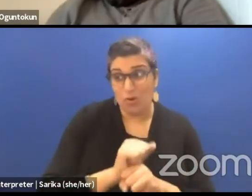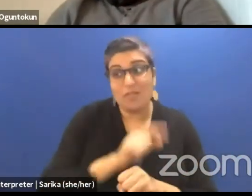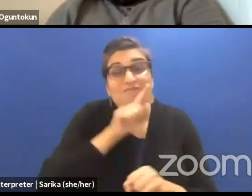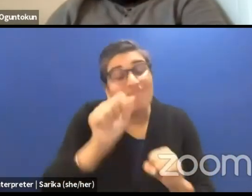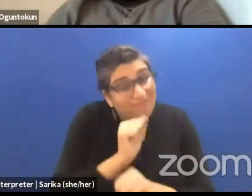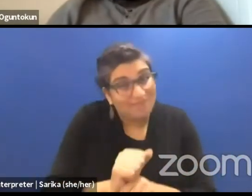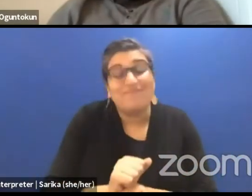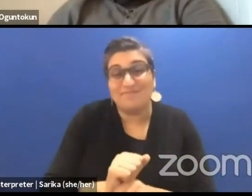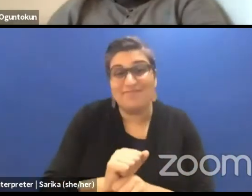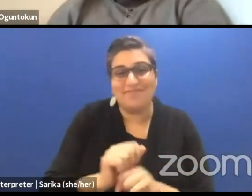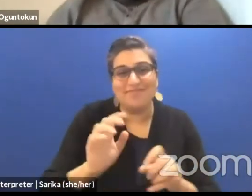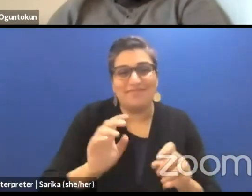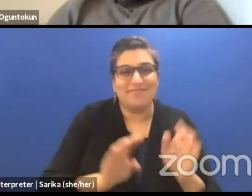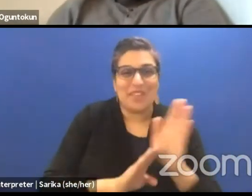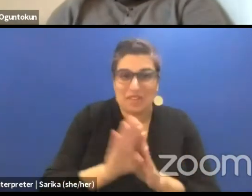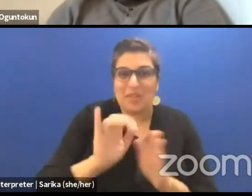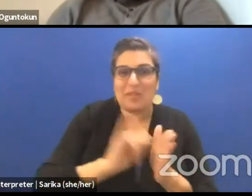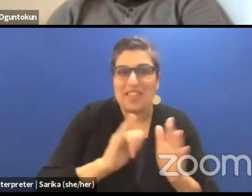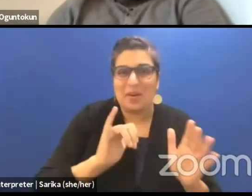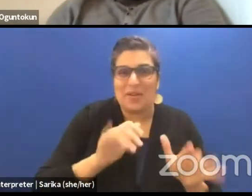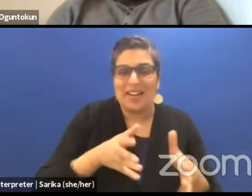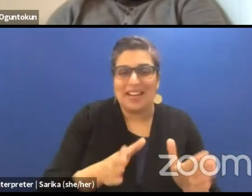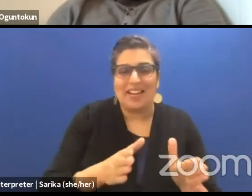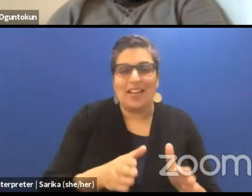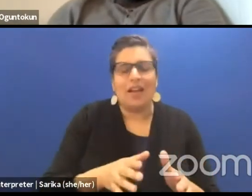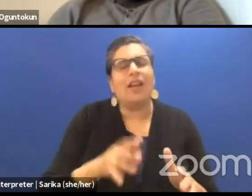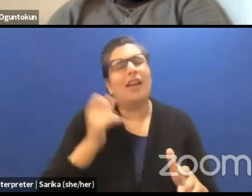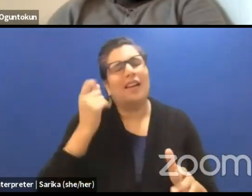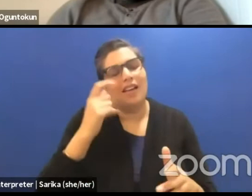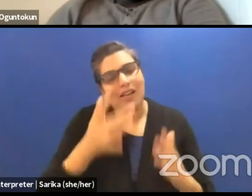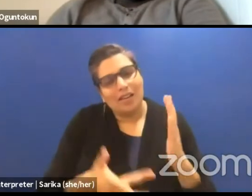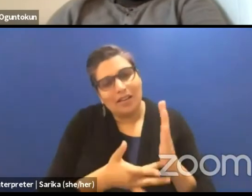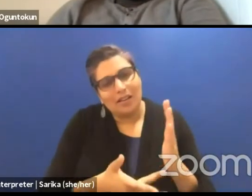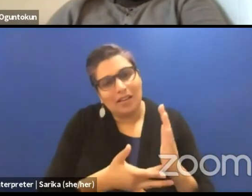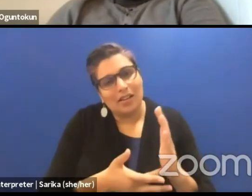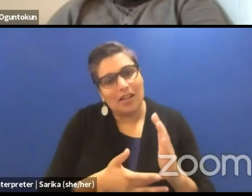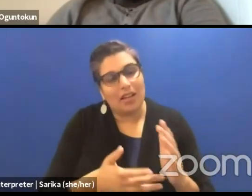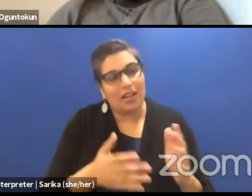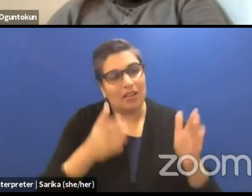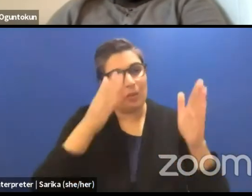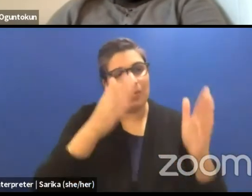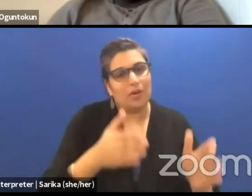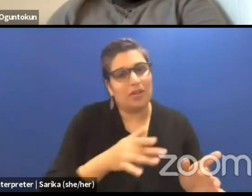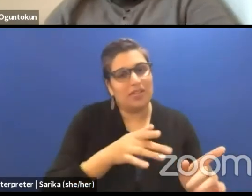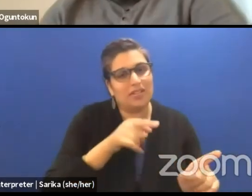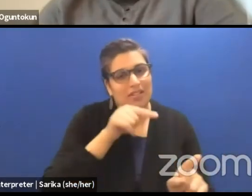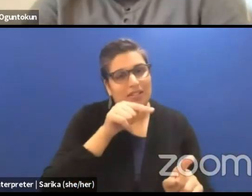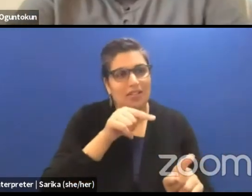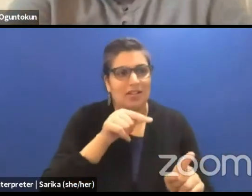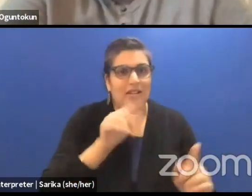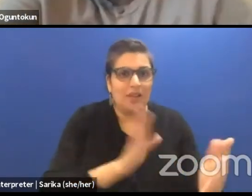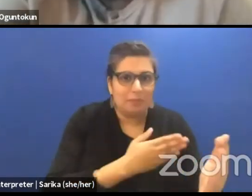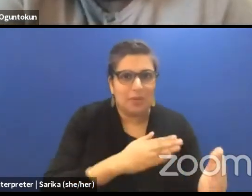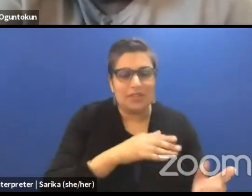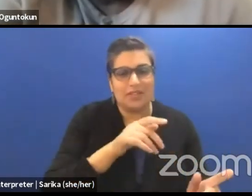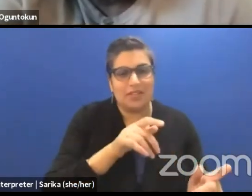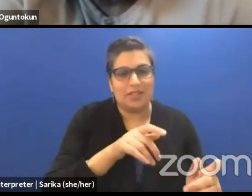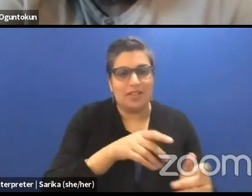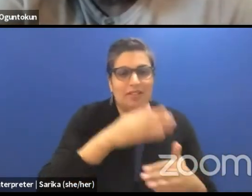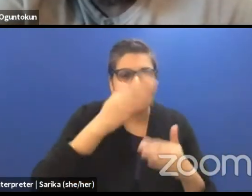But then there comes moments and it's very technical that the person that is really a musician is the one that finishes the sound score